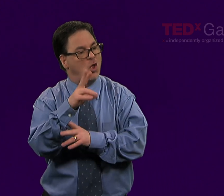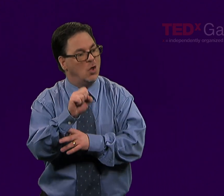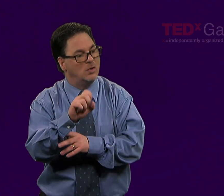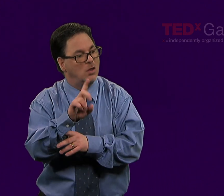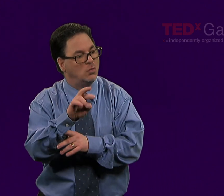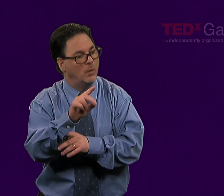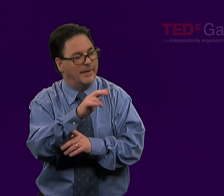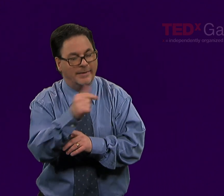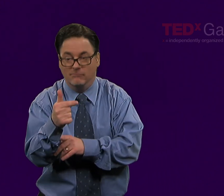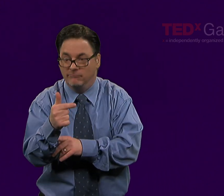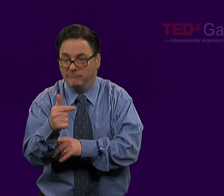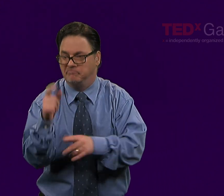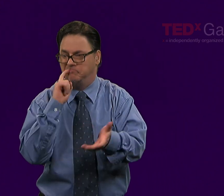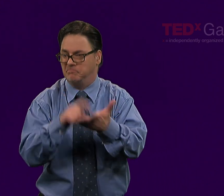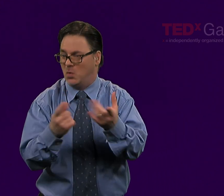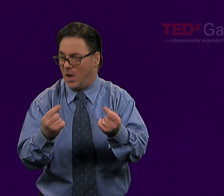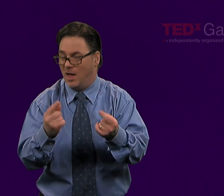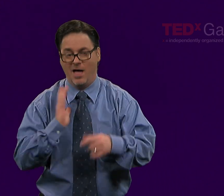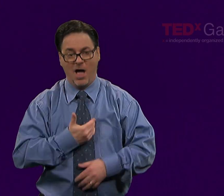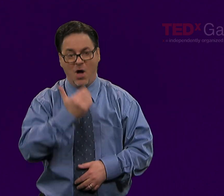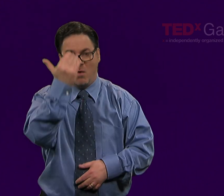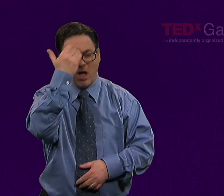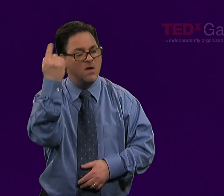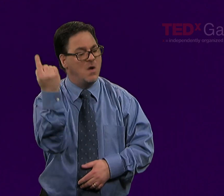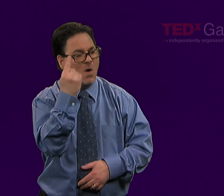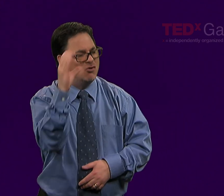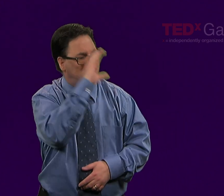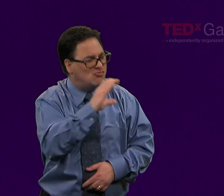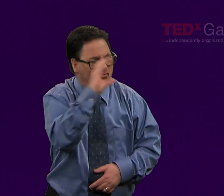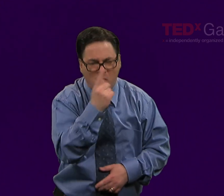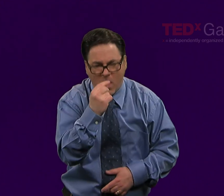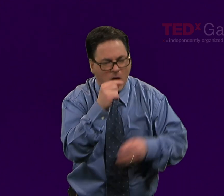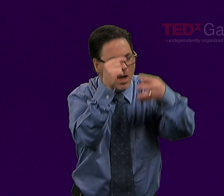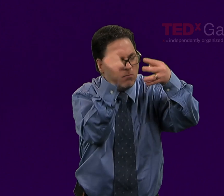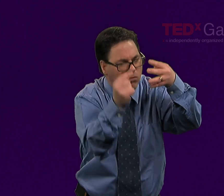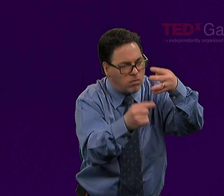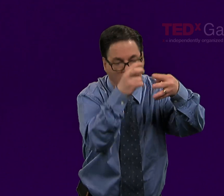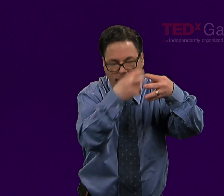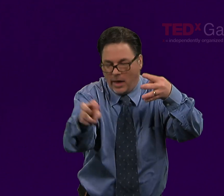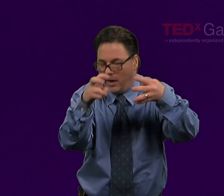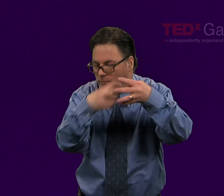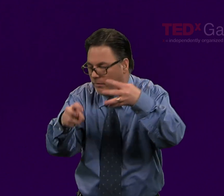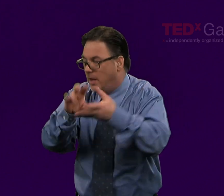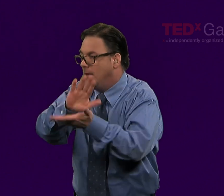A writer, Charles During, spoke to the search for the mechanism